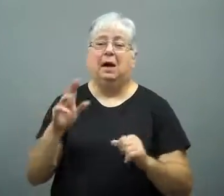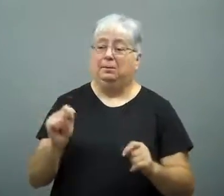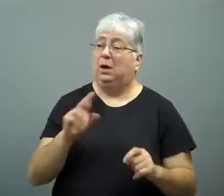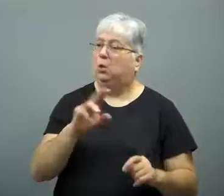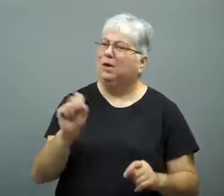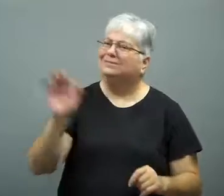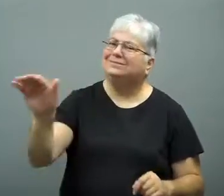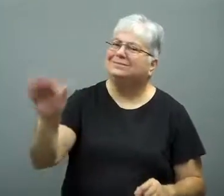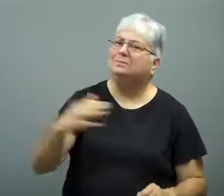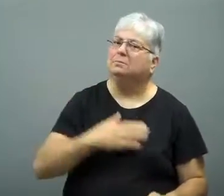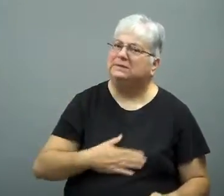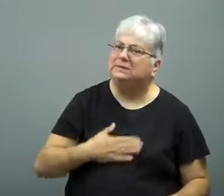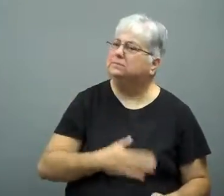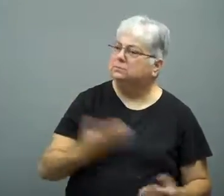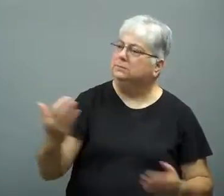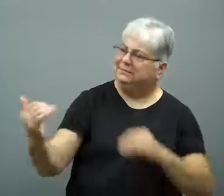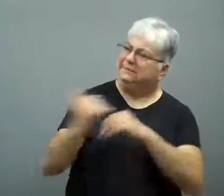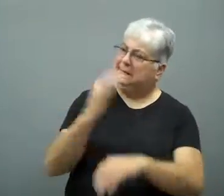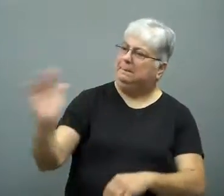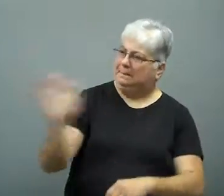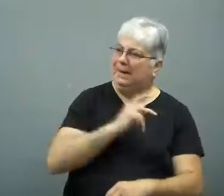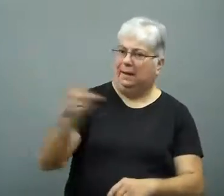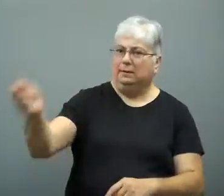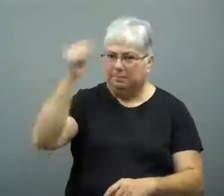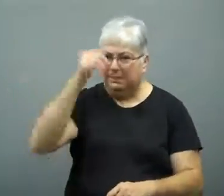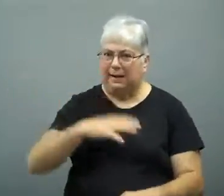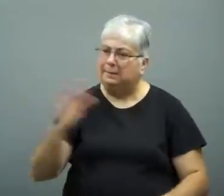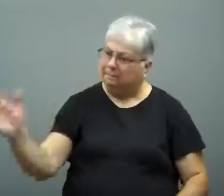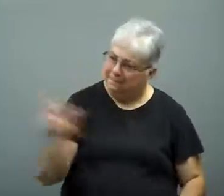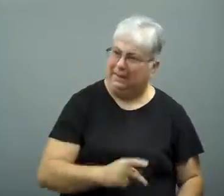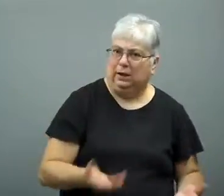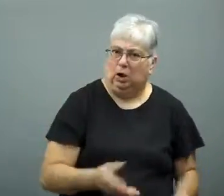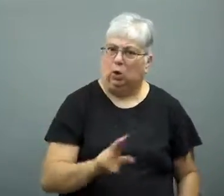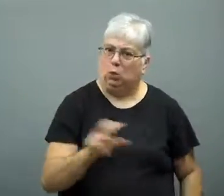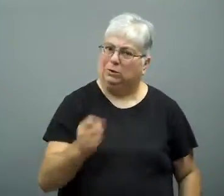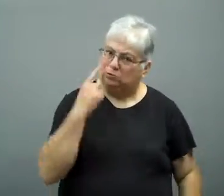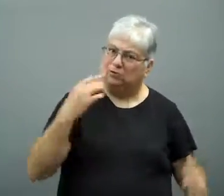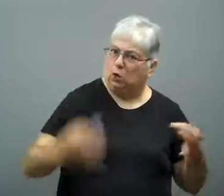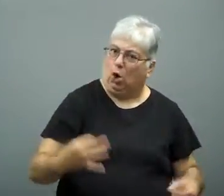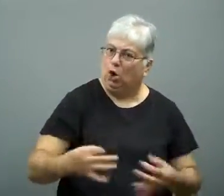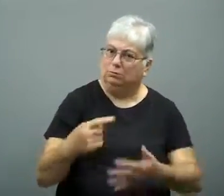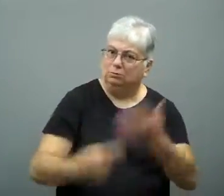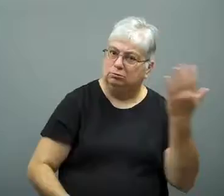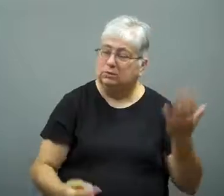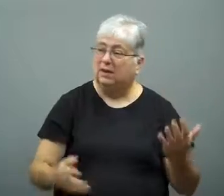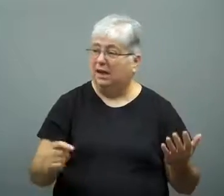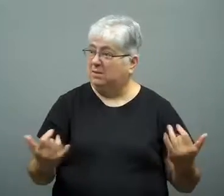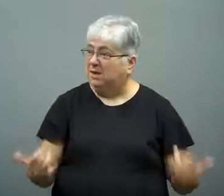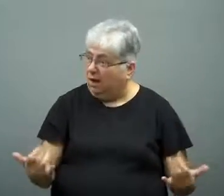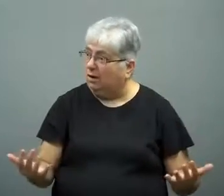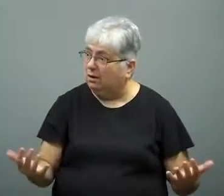Even so, the US asked Russia repeatedly to send him back for trial.